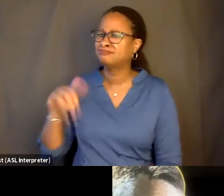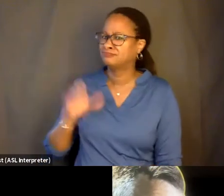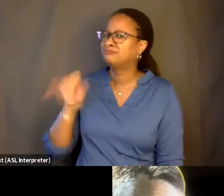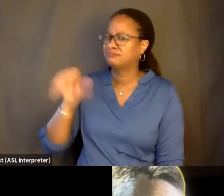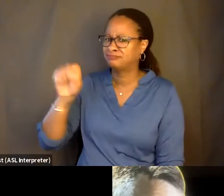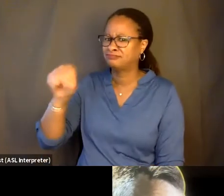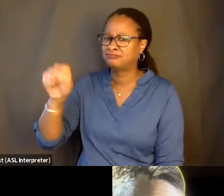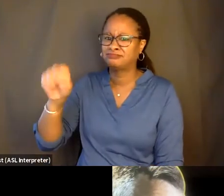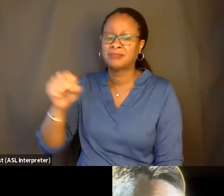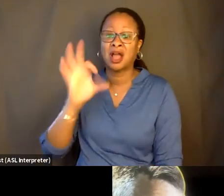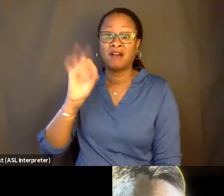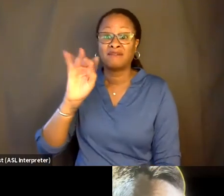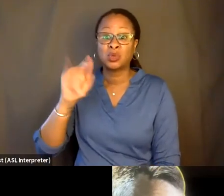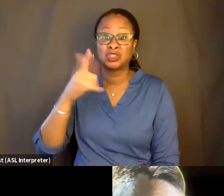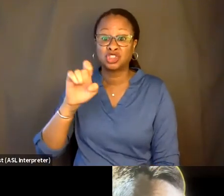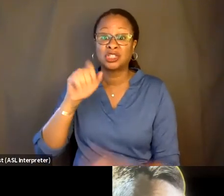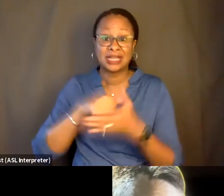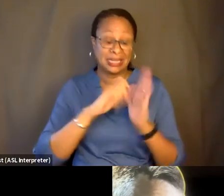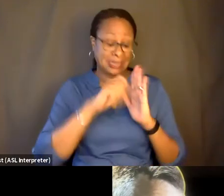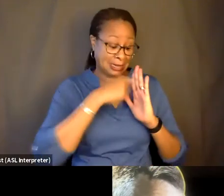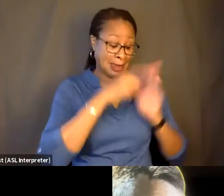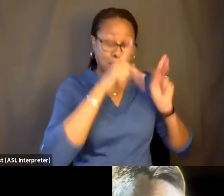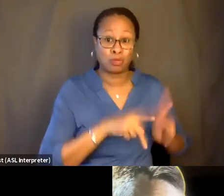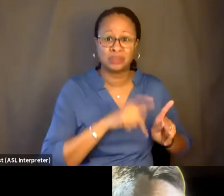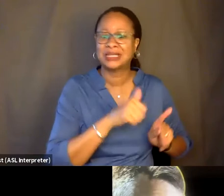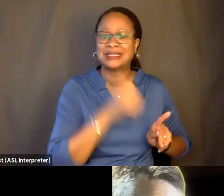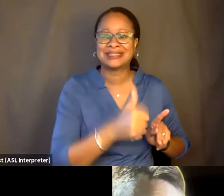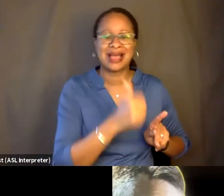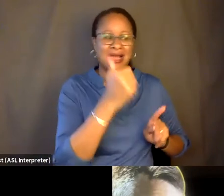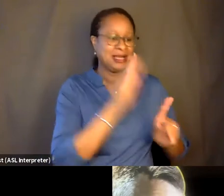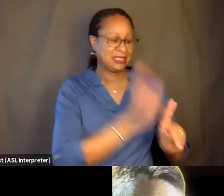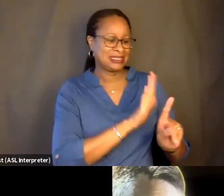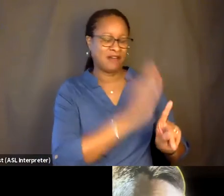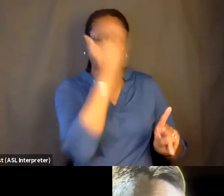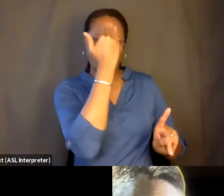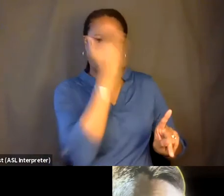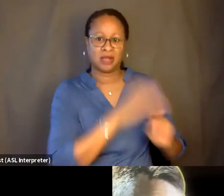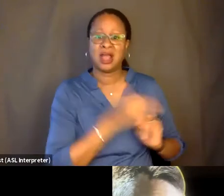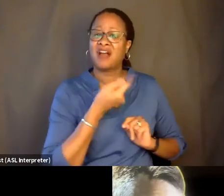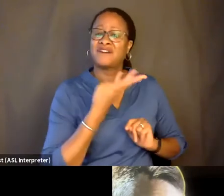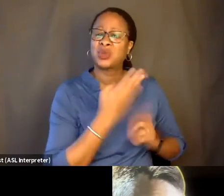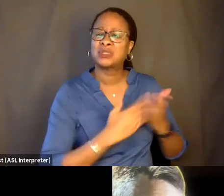the footage in "Cameraperson" is unselfaware, right? There maybe were a few scenes that I shot after I